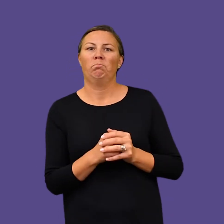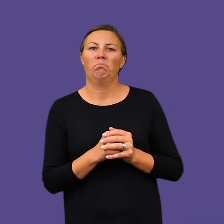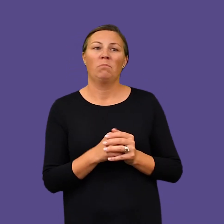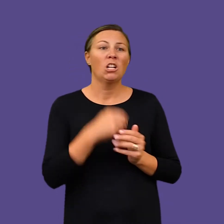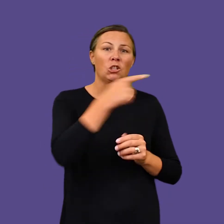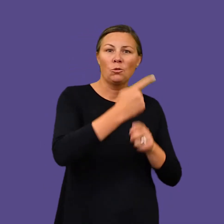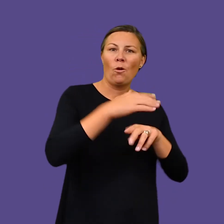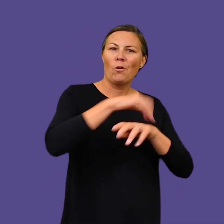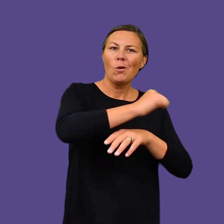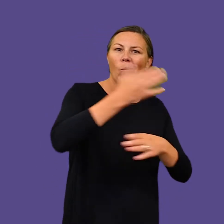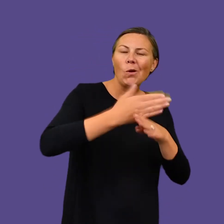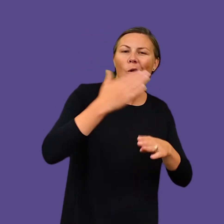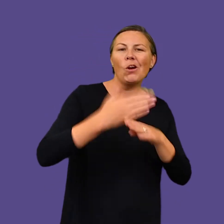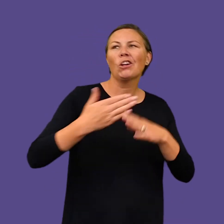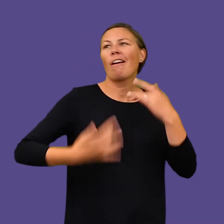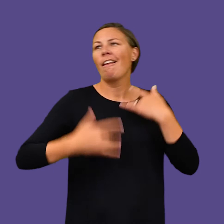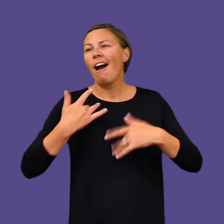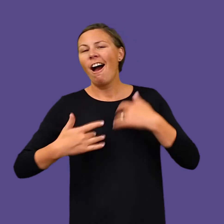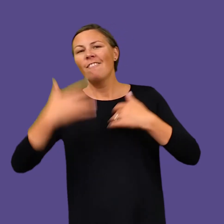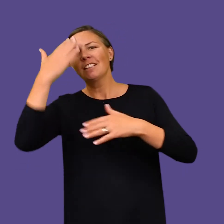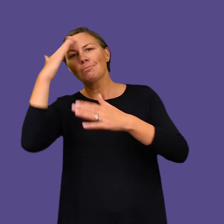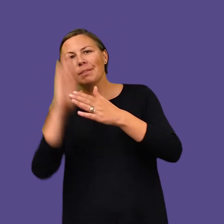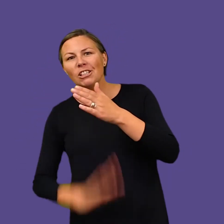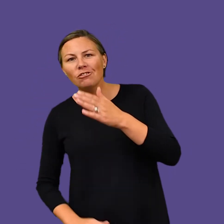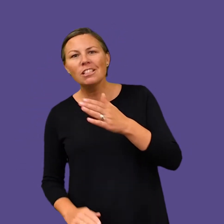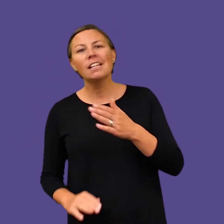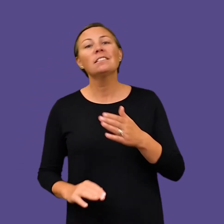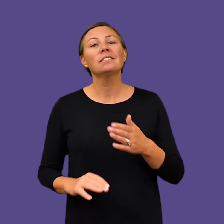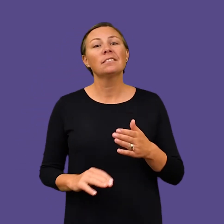She talked about her career, her experiences and her life in general,